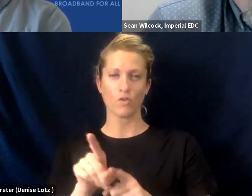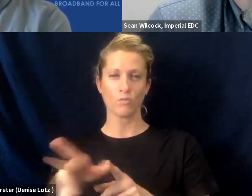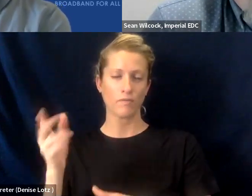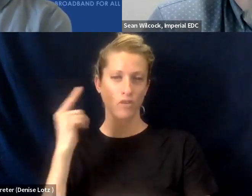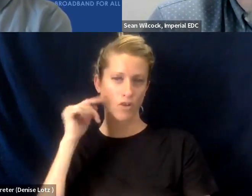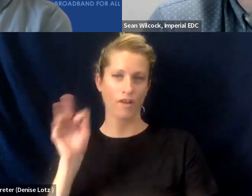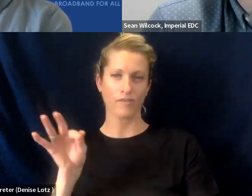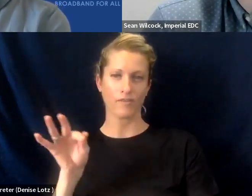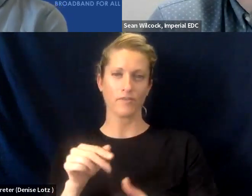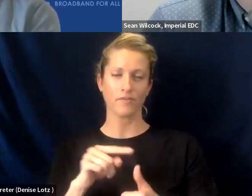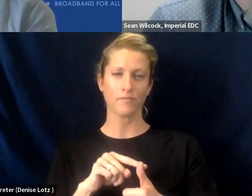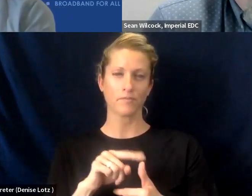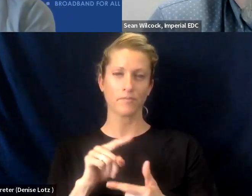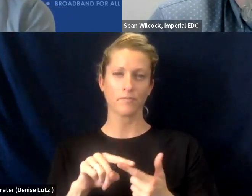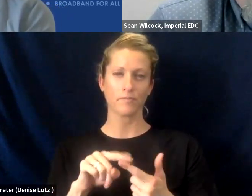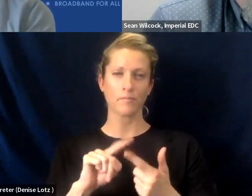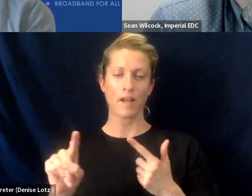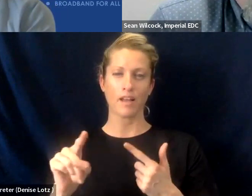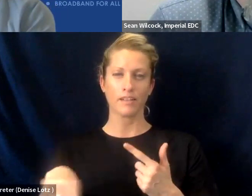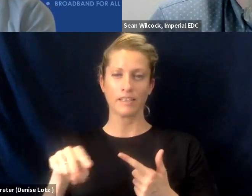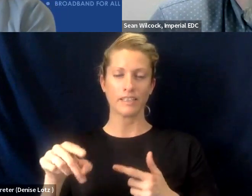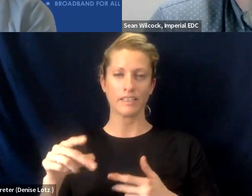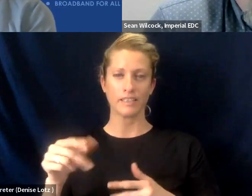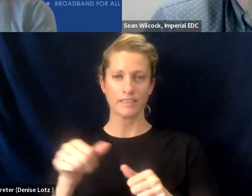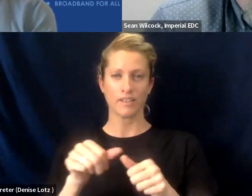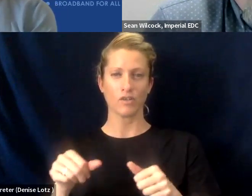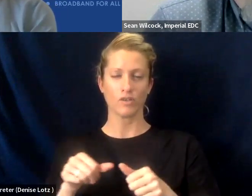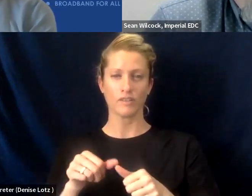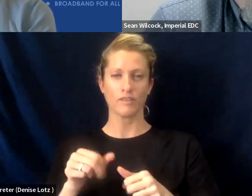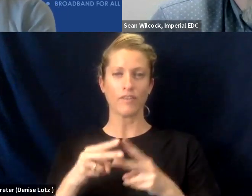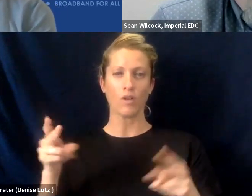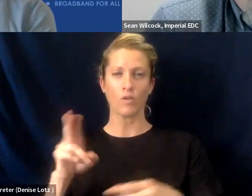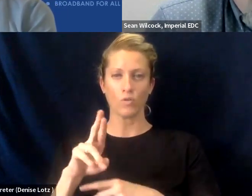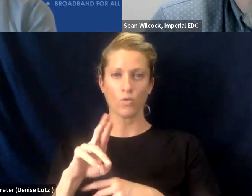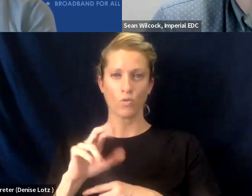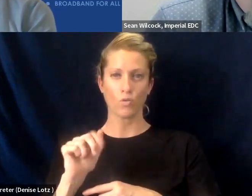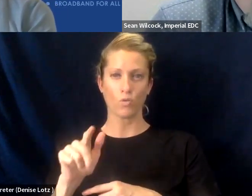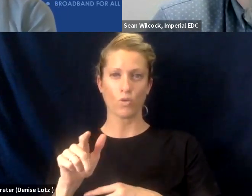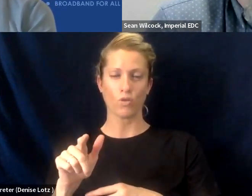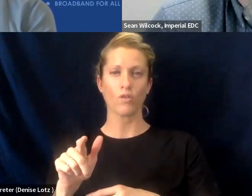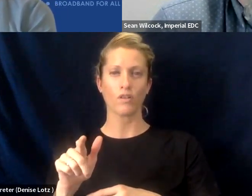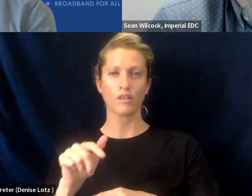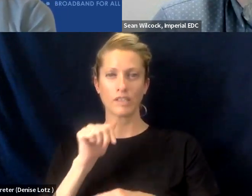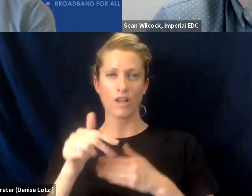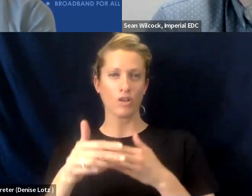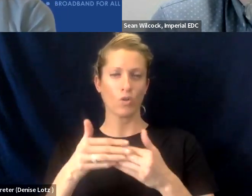But you know these facilities are in very rural areas, and they're not necessarily close to population.